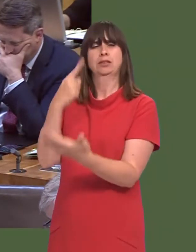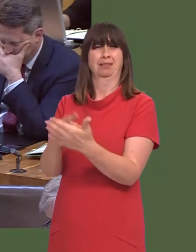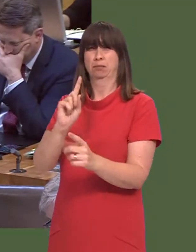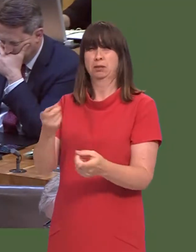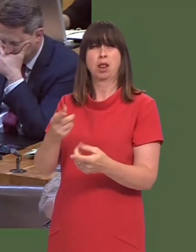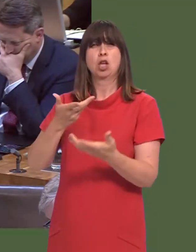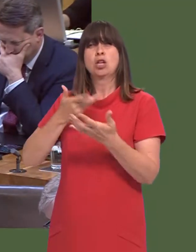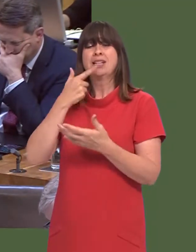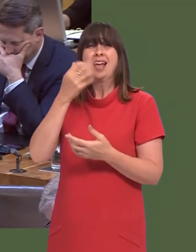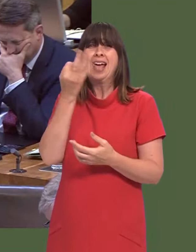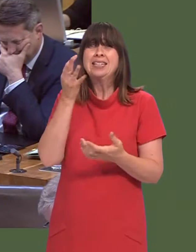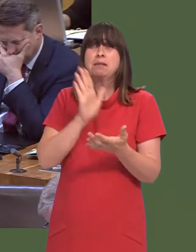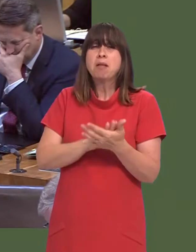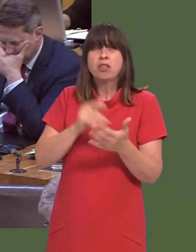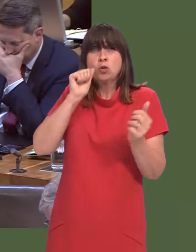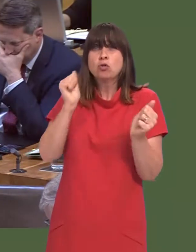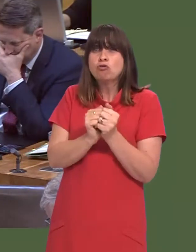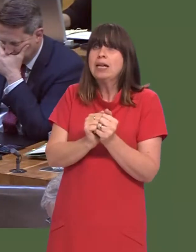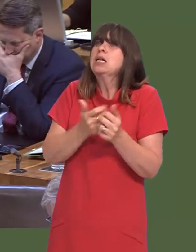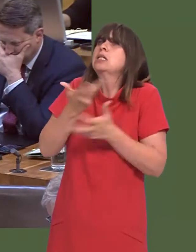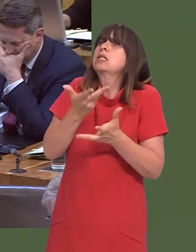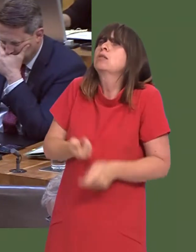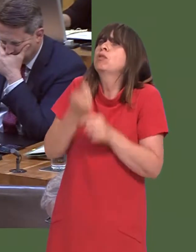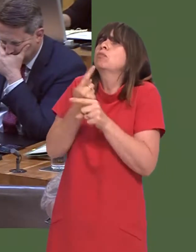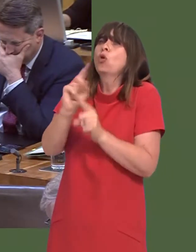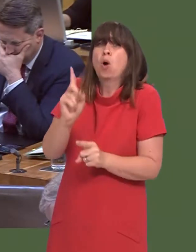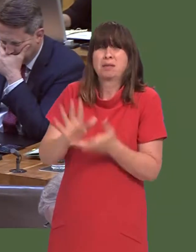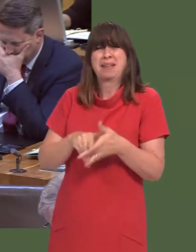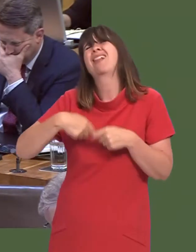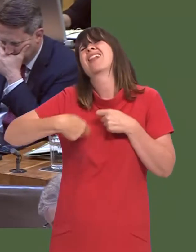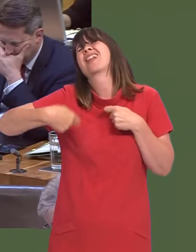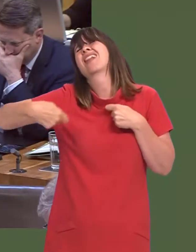Iíve spoken to trade negotiators and they say to me that it takes 18 months to agree on what youíre going to talk about, let alone getting a deal.